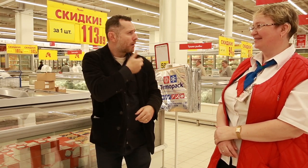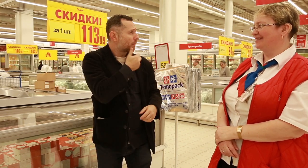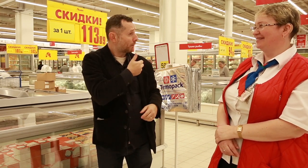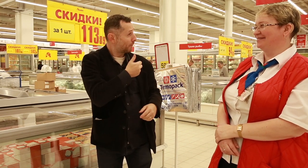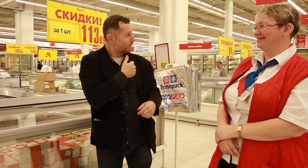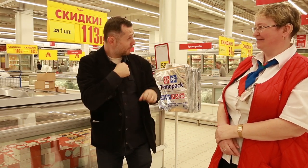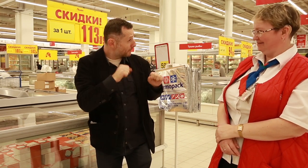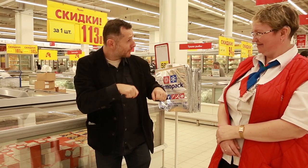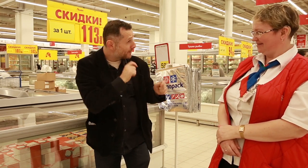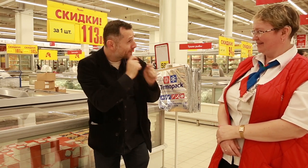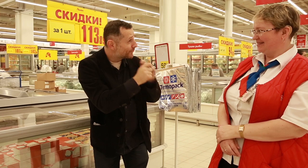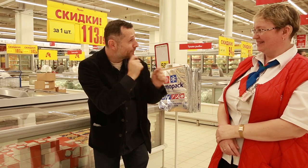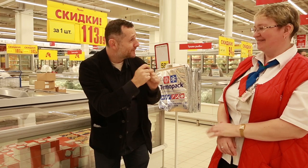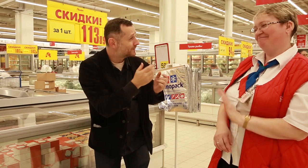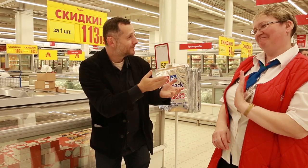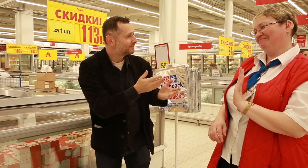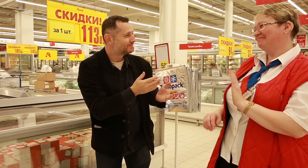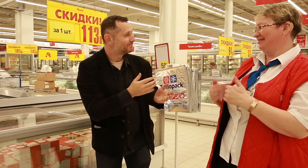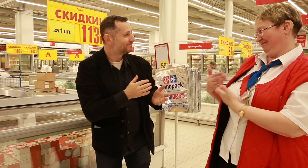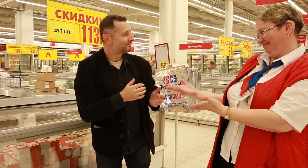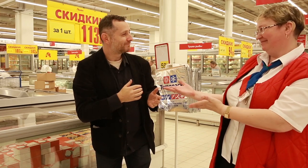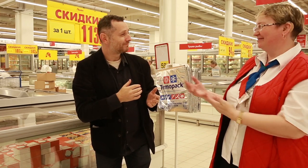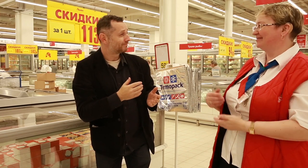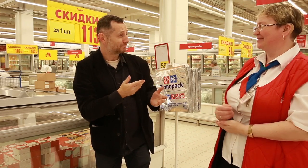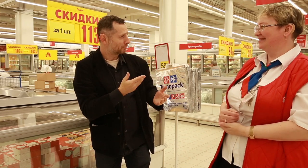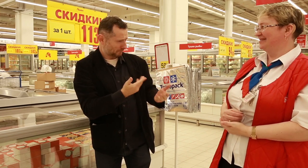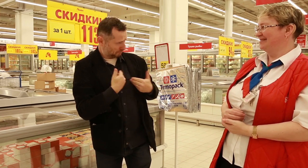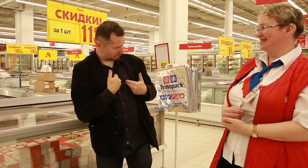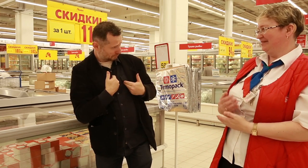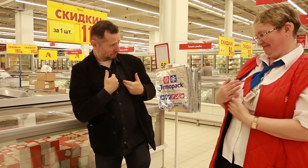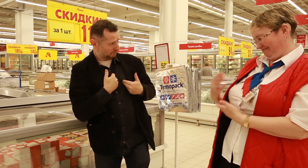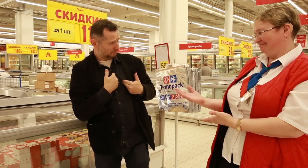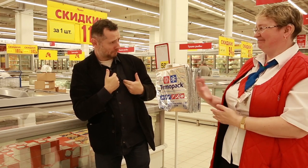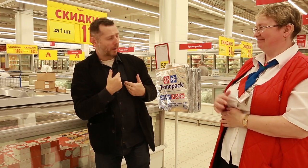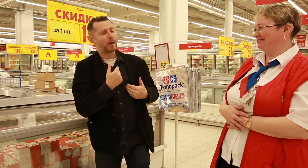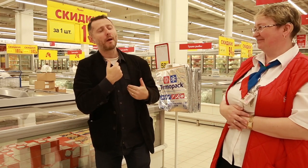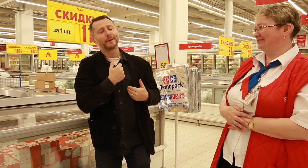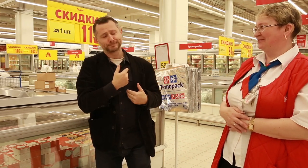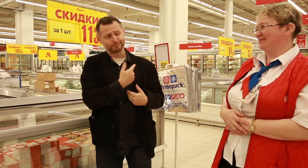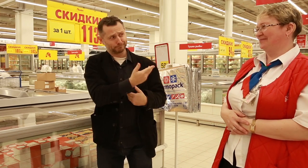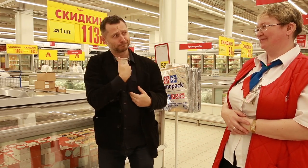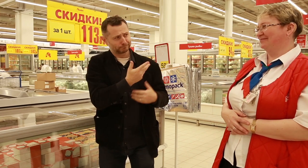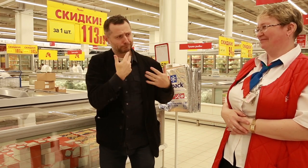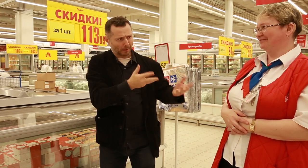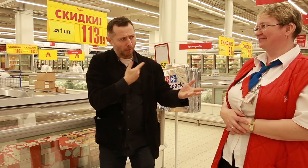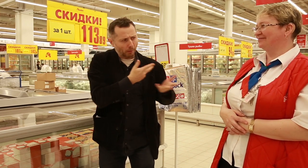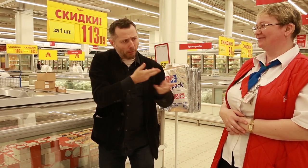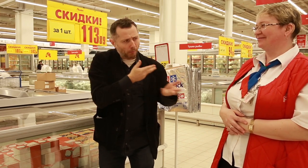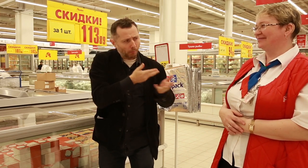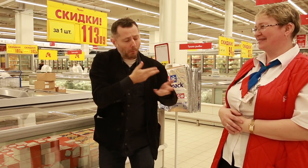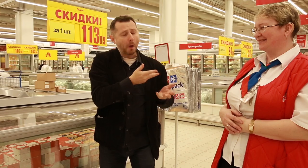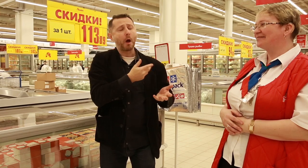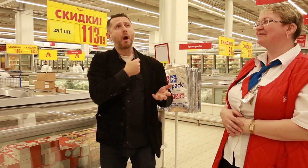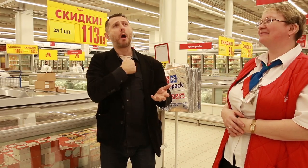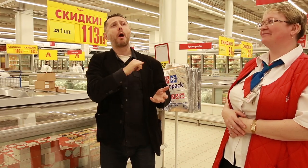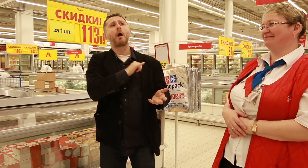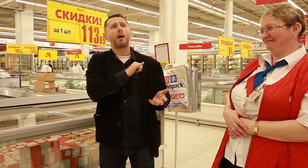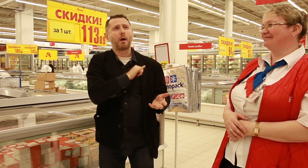in awe of that. Can I interview you? Natalya: I wish I could but I can’t. I’ll let you talk about me, though. Arkady: Me? Natalya: Sure, I’ll let you do it. Arkady: Okay. We already talked earlier in RSL